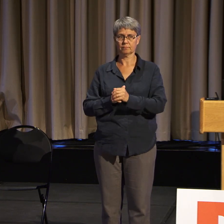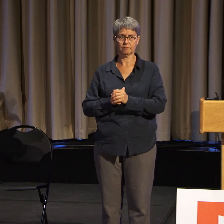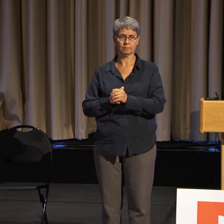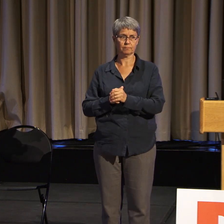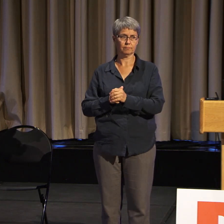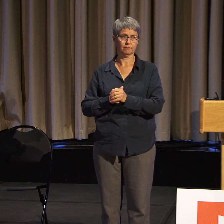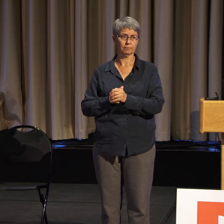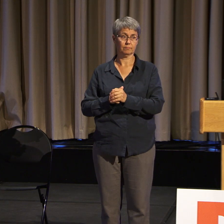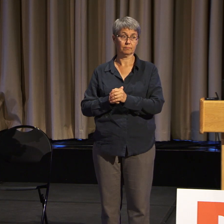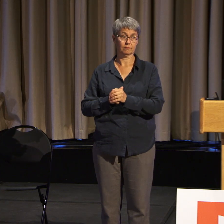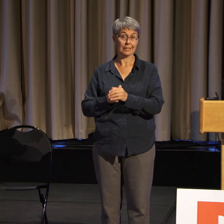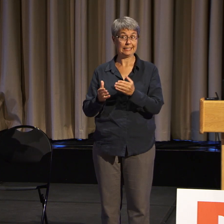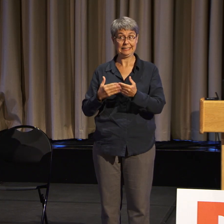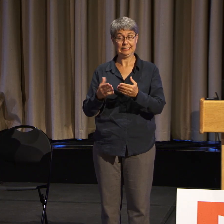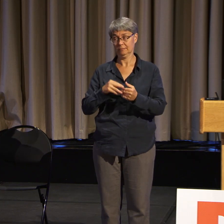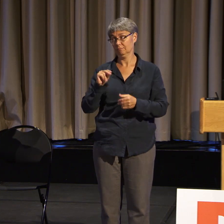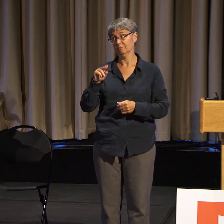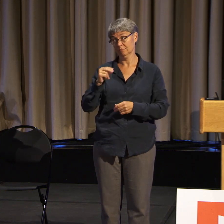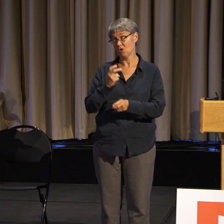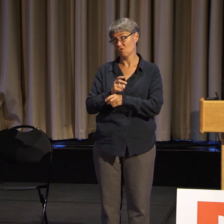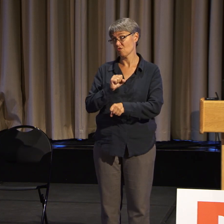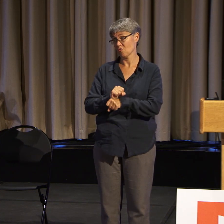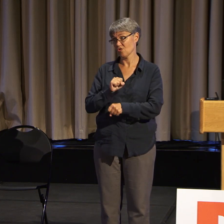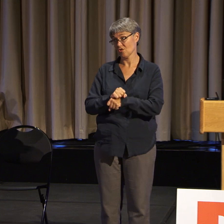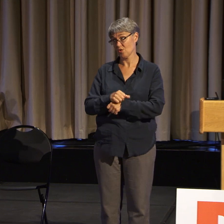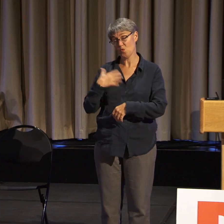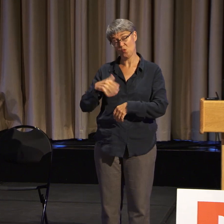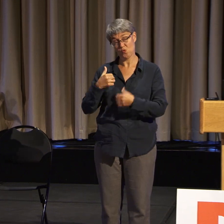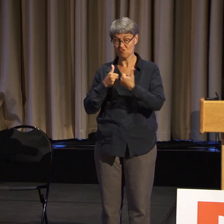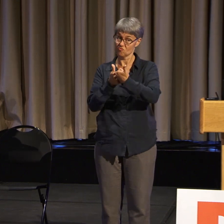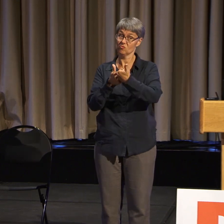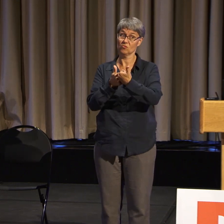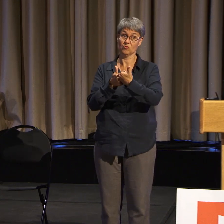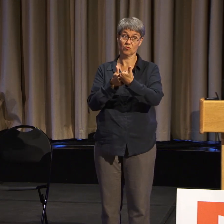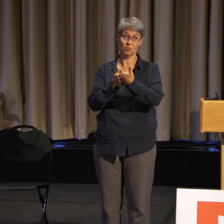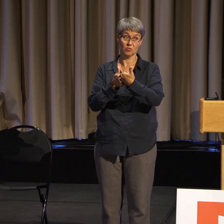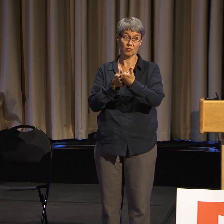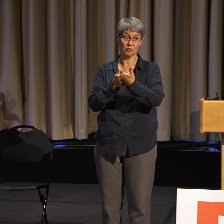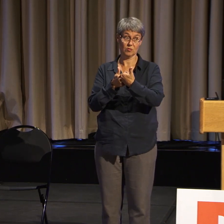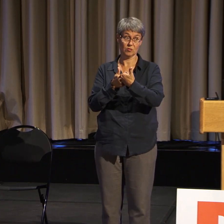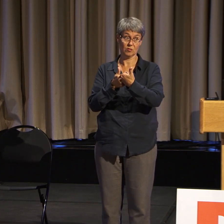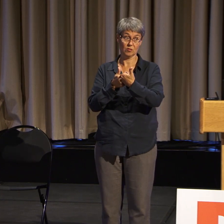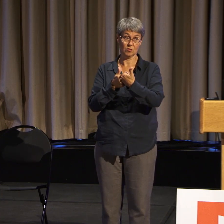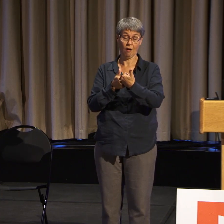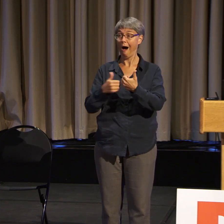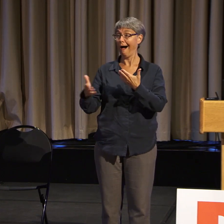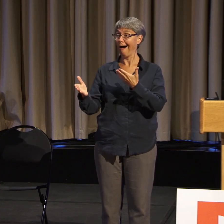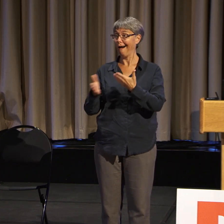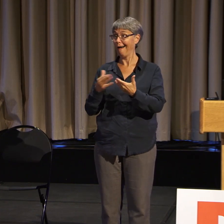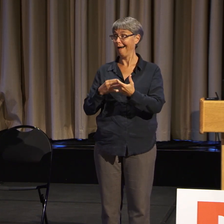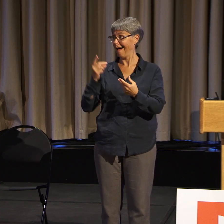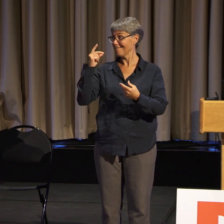work. And not only is it hard work, it's long term work.